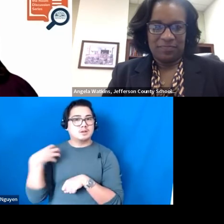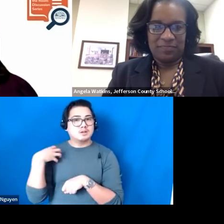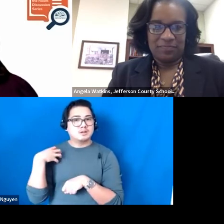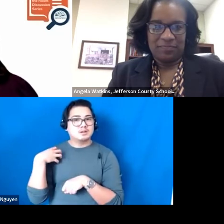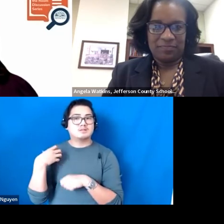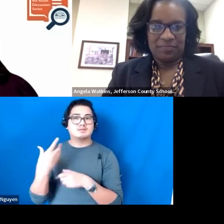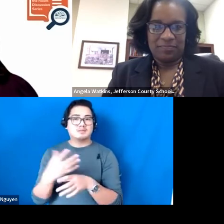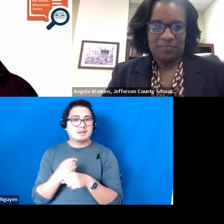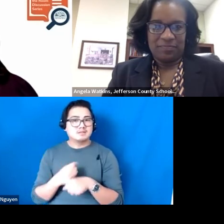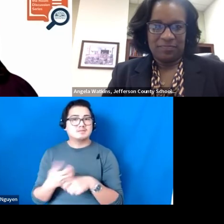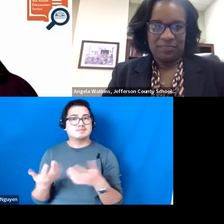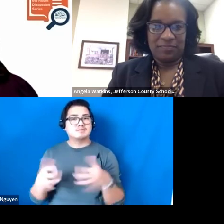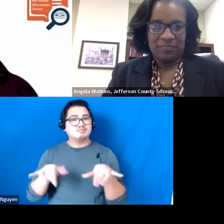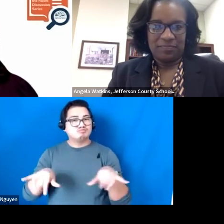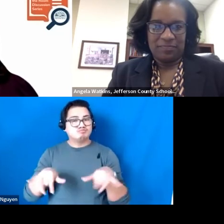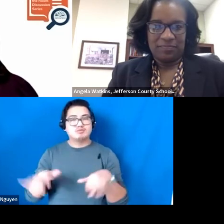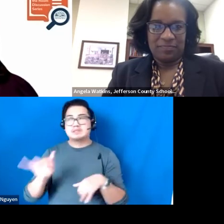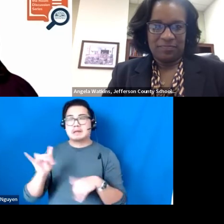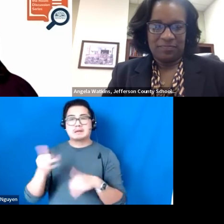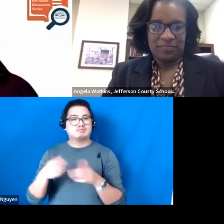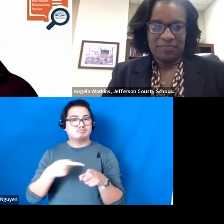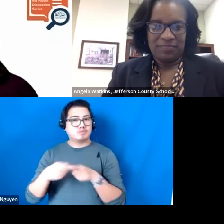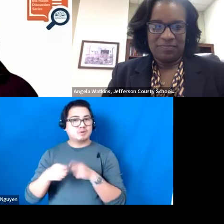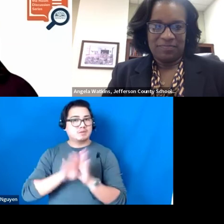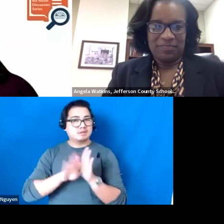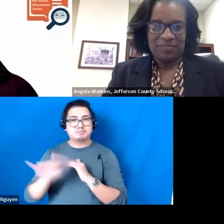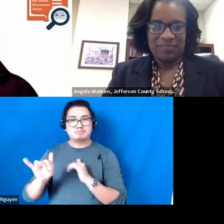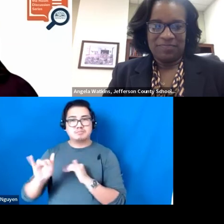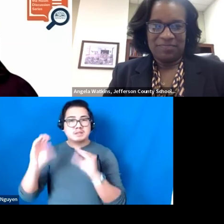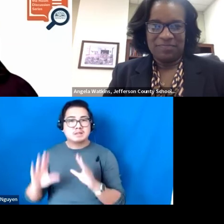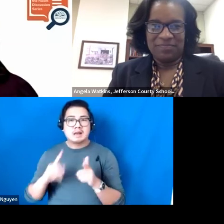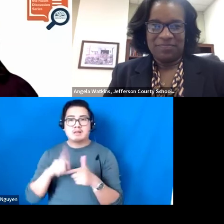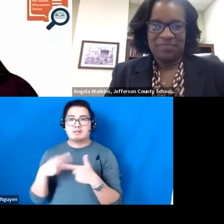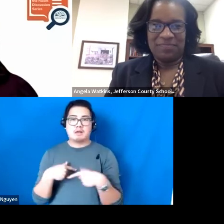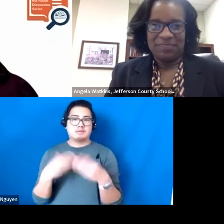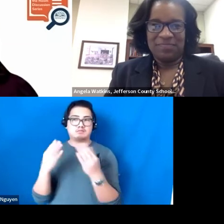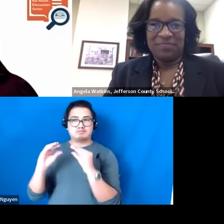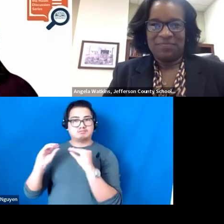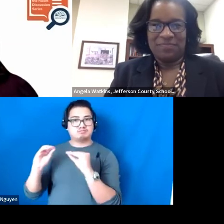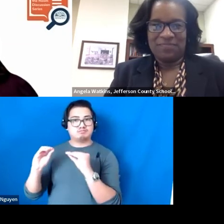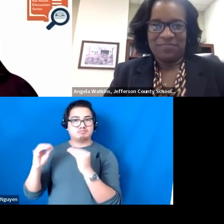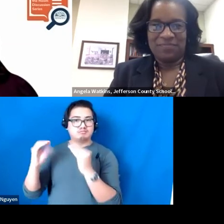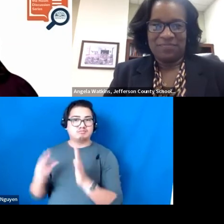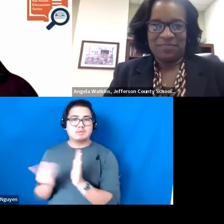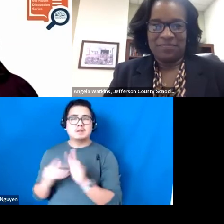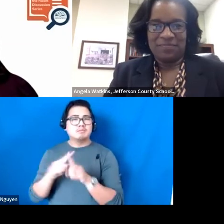Development that the teachers were getting and then expected to just redeliver it to the teachers. But they need different supports.